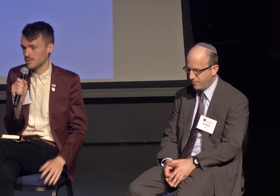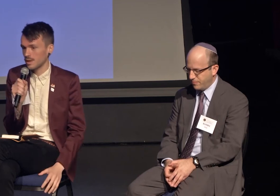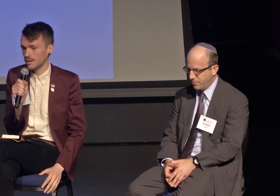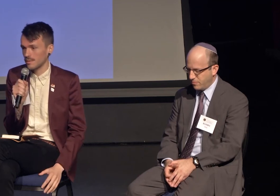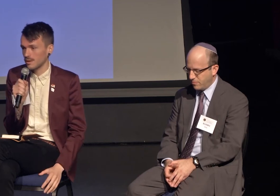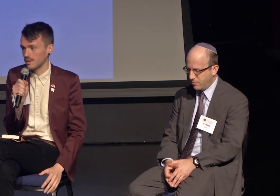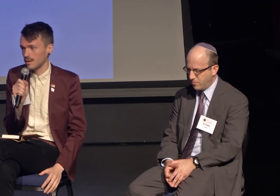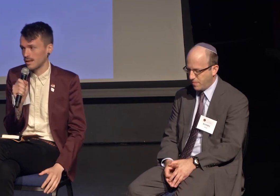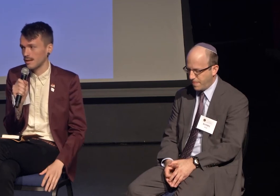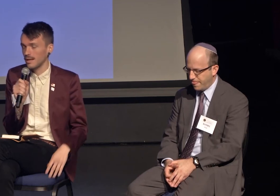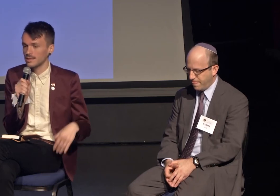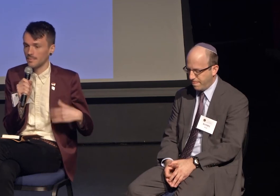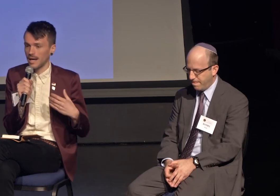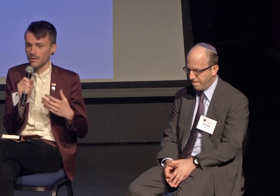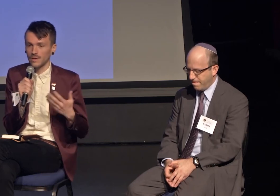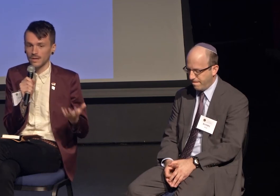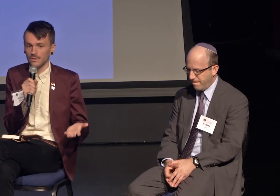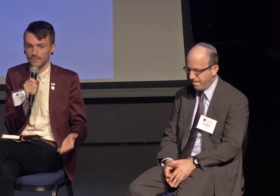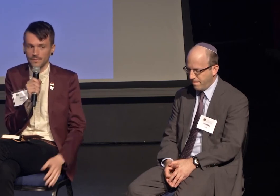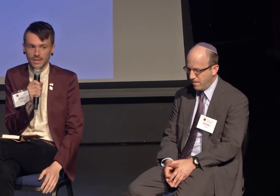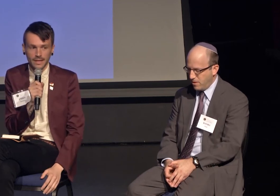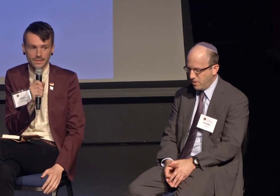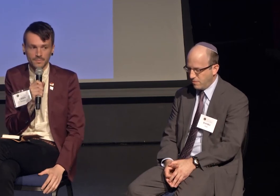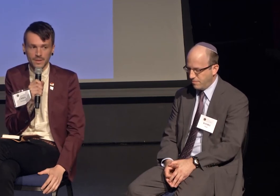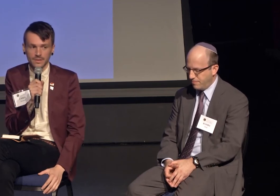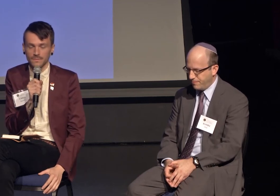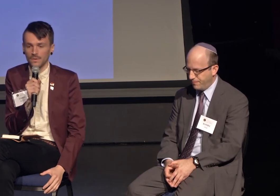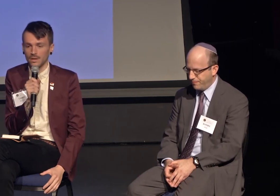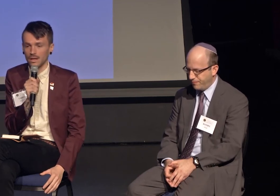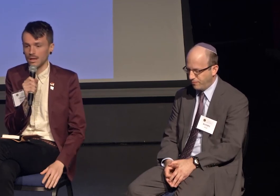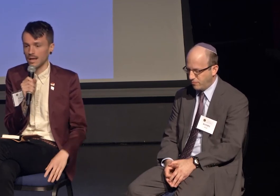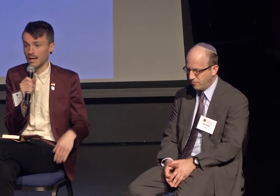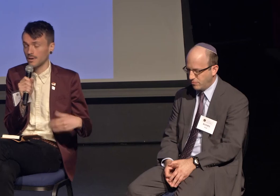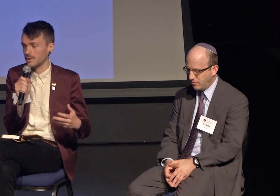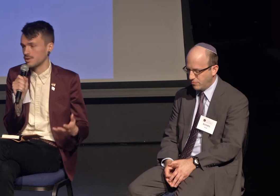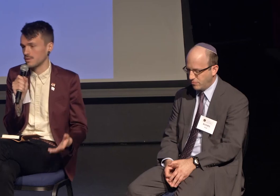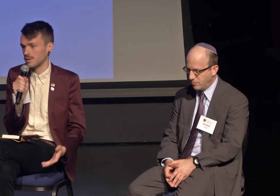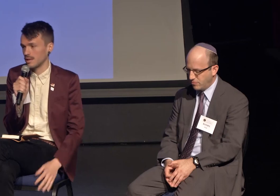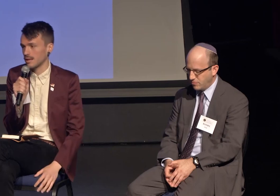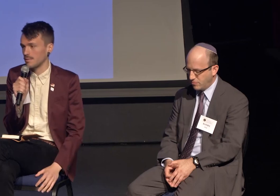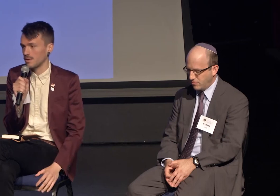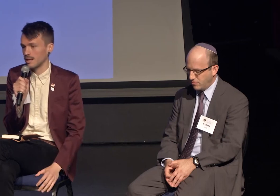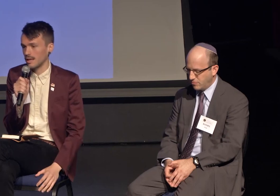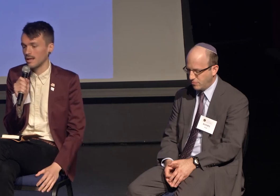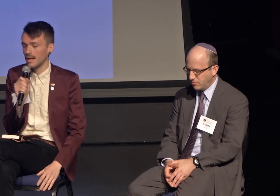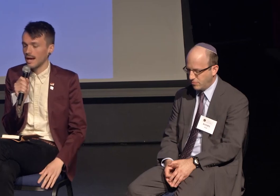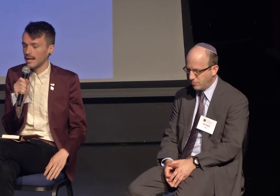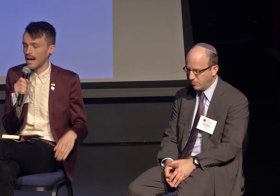which we heard about earlier, to pack over 150,000 meals for hungry children in our community.